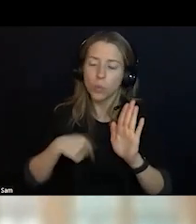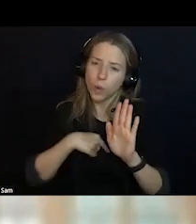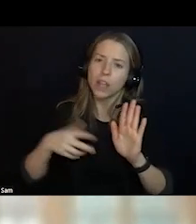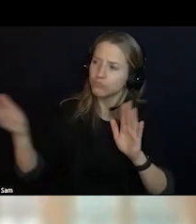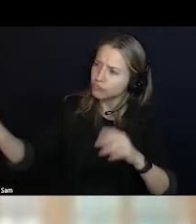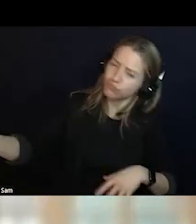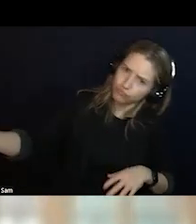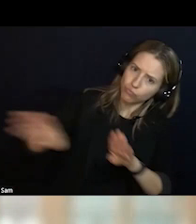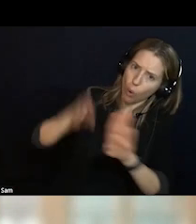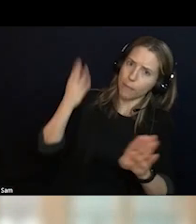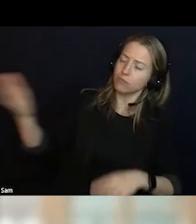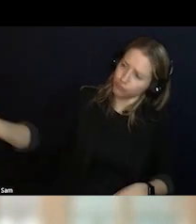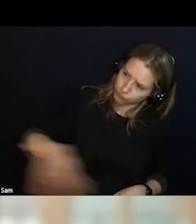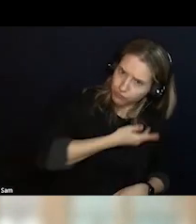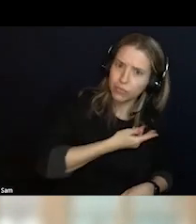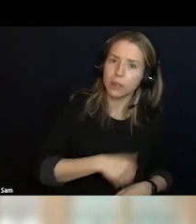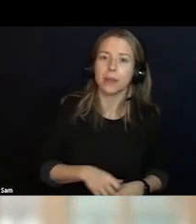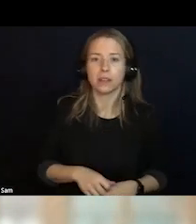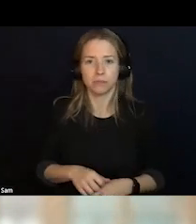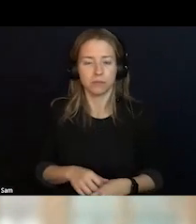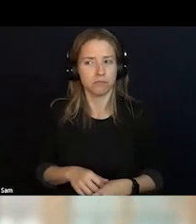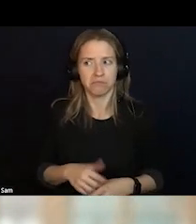TO MEET THAT CHALLENGE. WE HAVE SOCIAL WORK STAFF